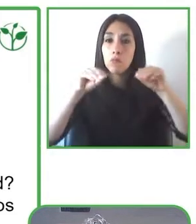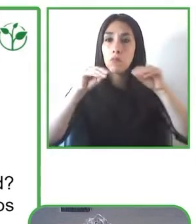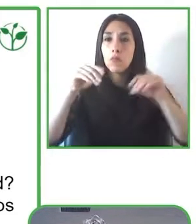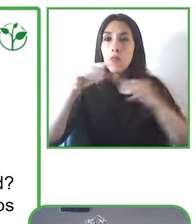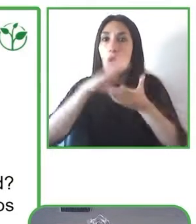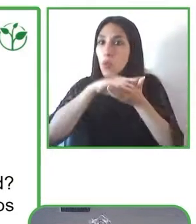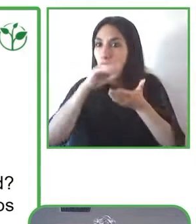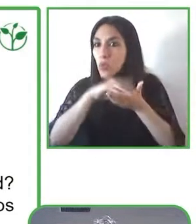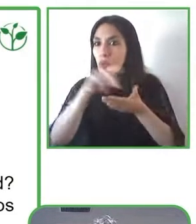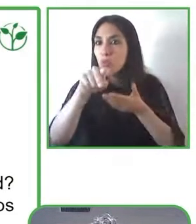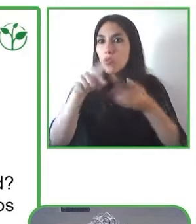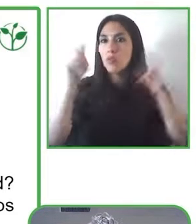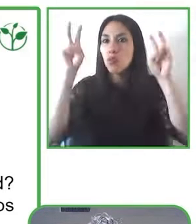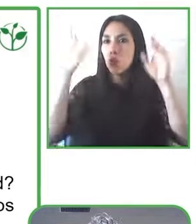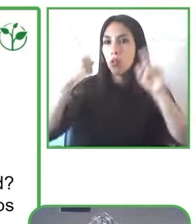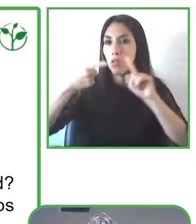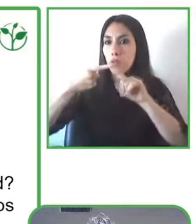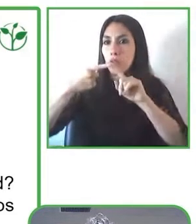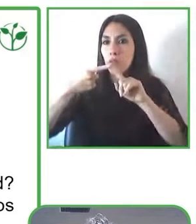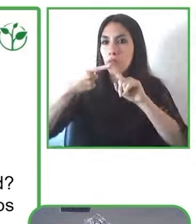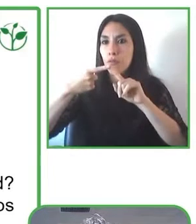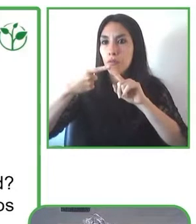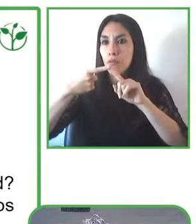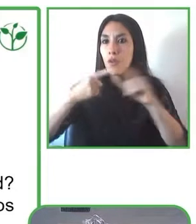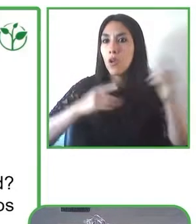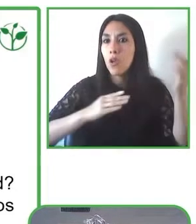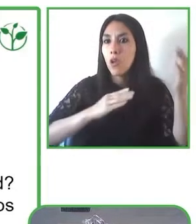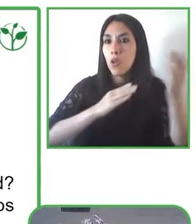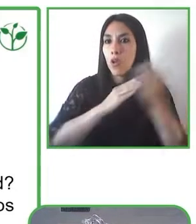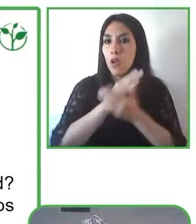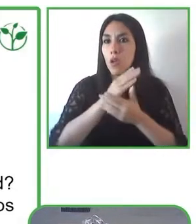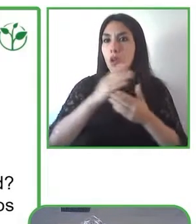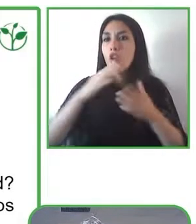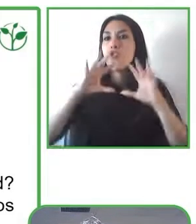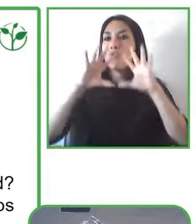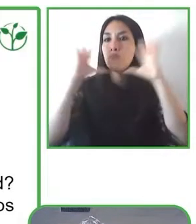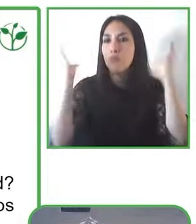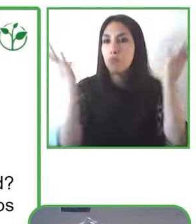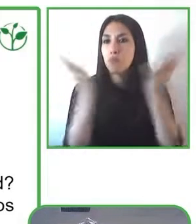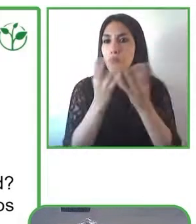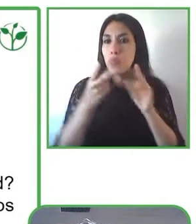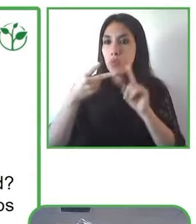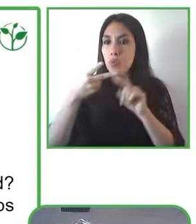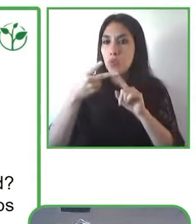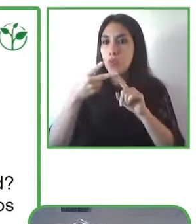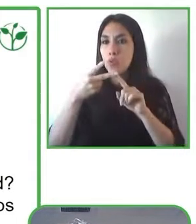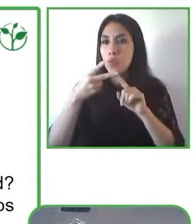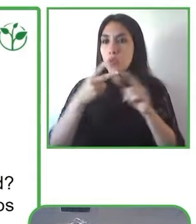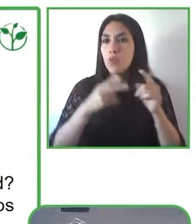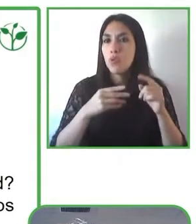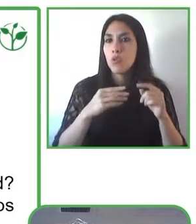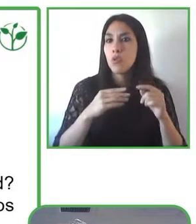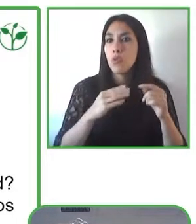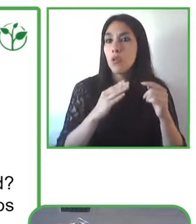training in universal accessibility and inclusion for disabled people the matters that we talk about